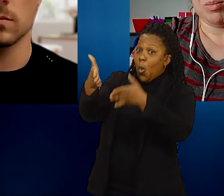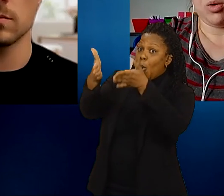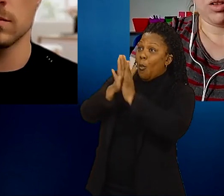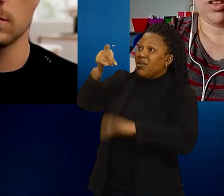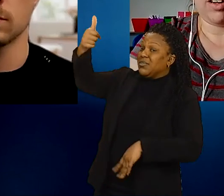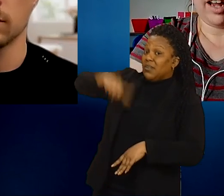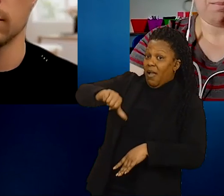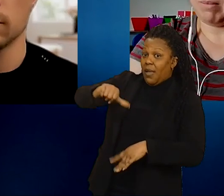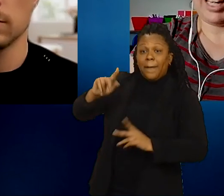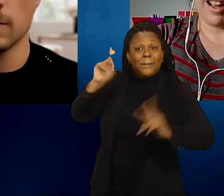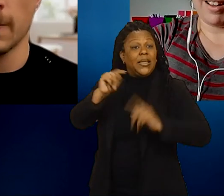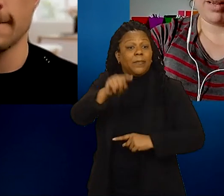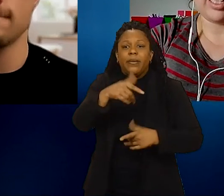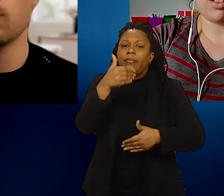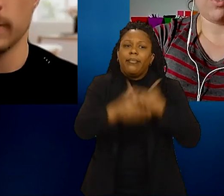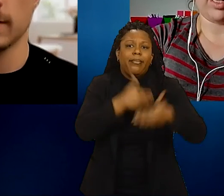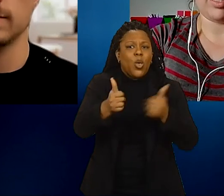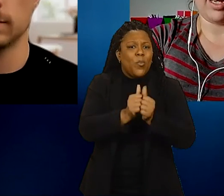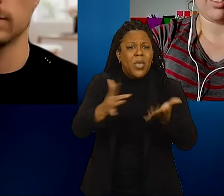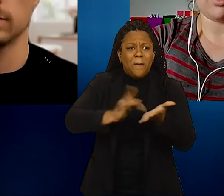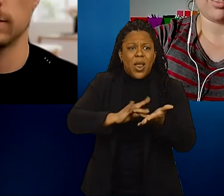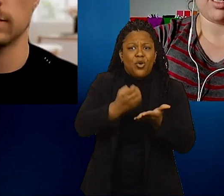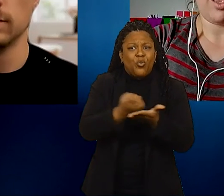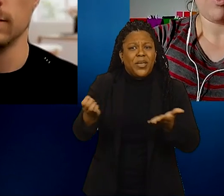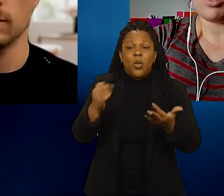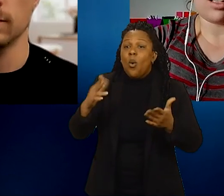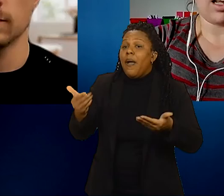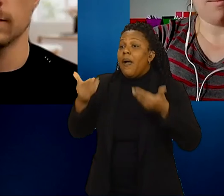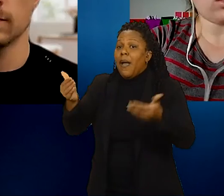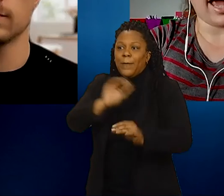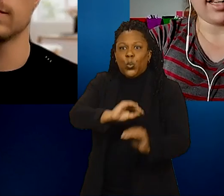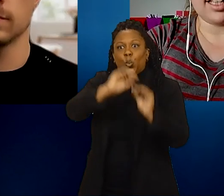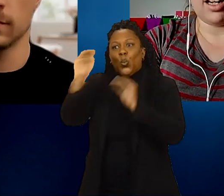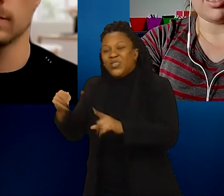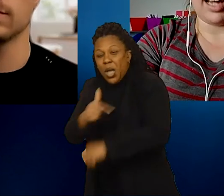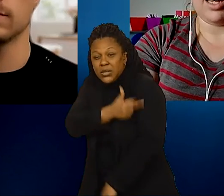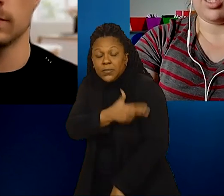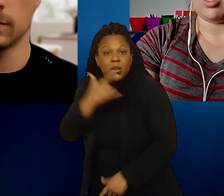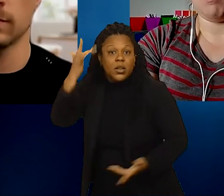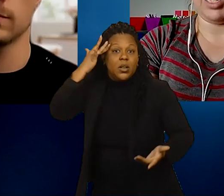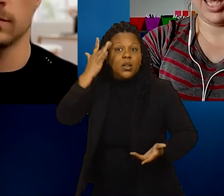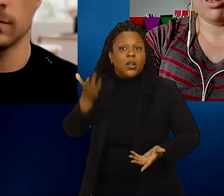or they're being hospitalized for these kinds of things. And that's a lot more taxing on the State and on Medicaid